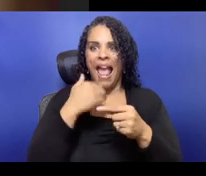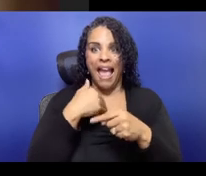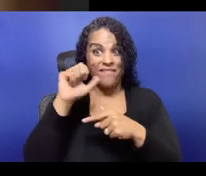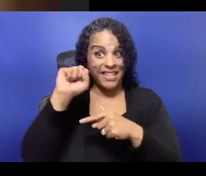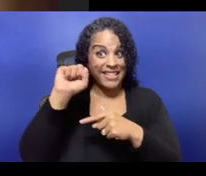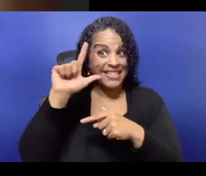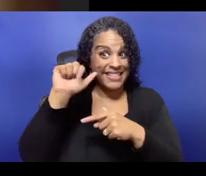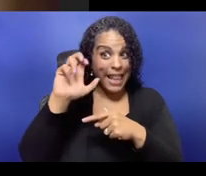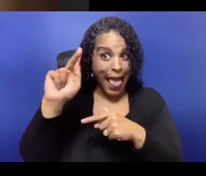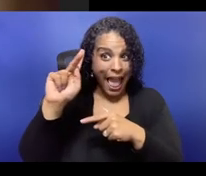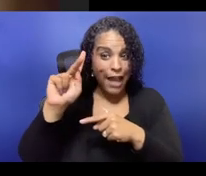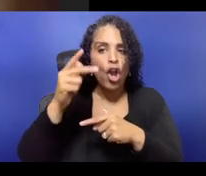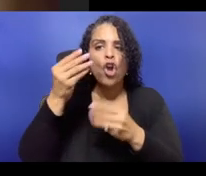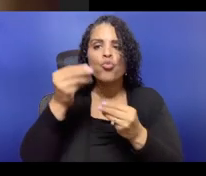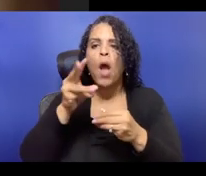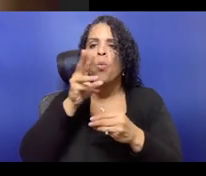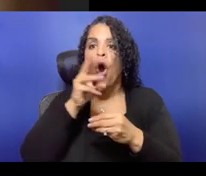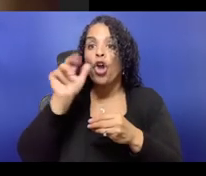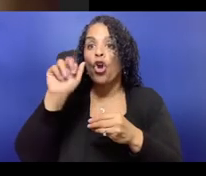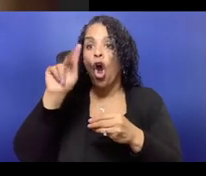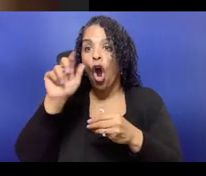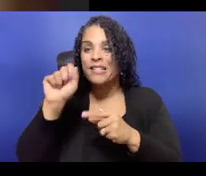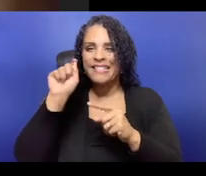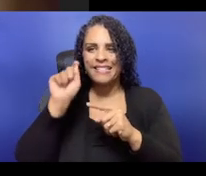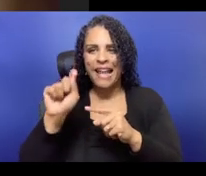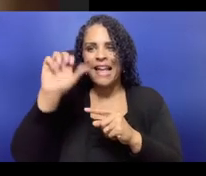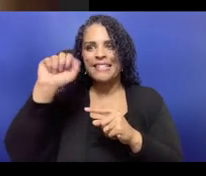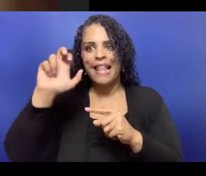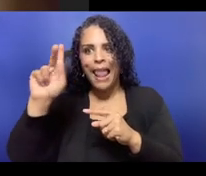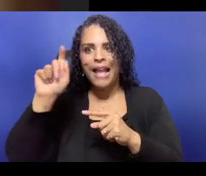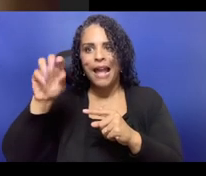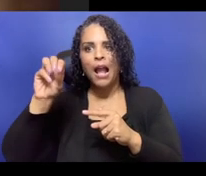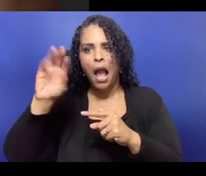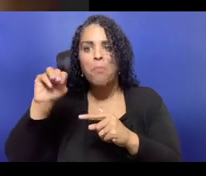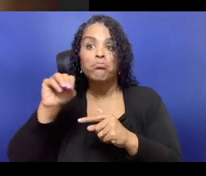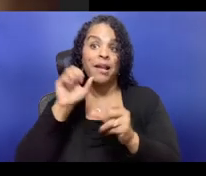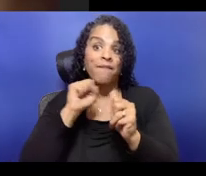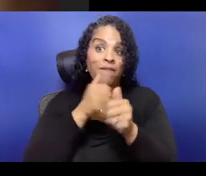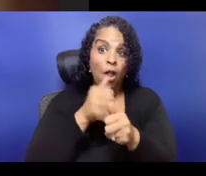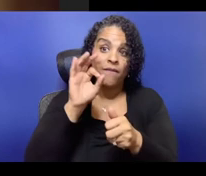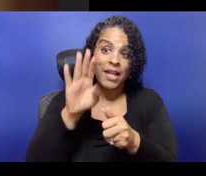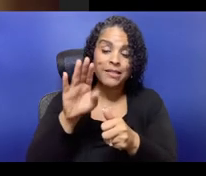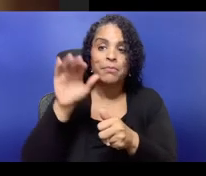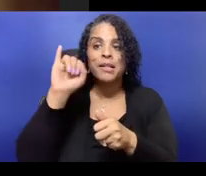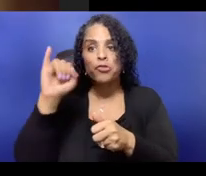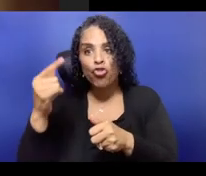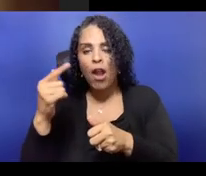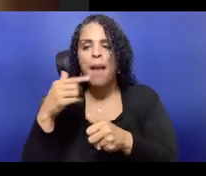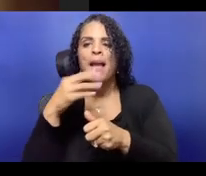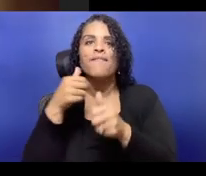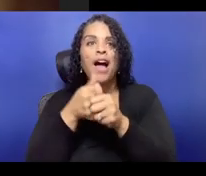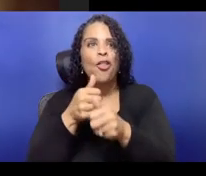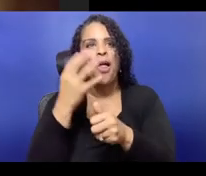and these conversations that we're always having? And so what's on the screen right now is a slide,